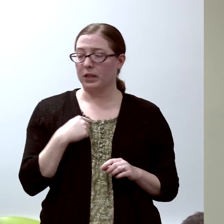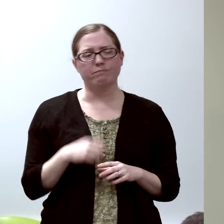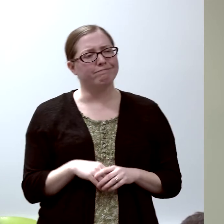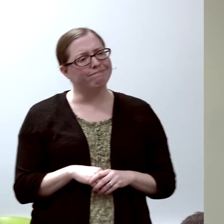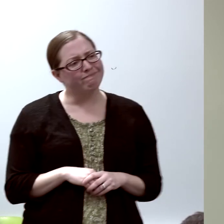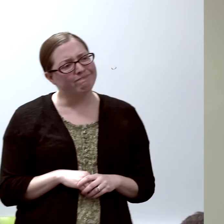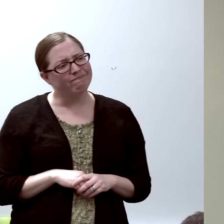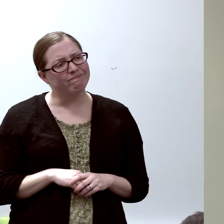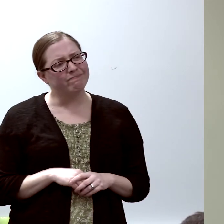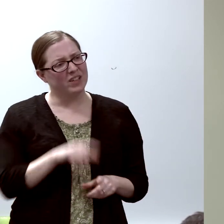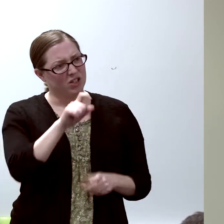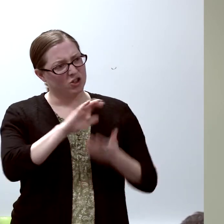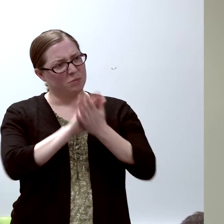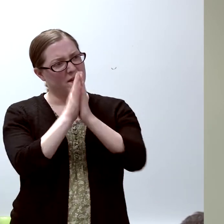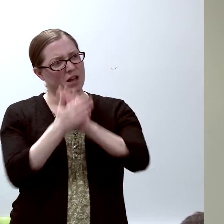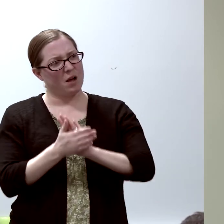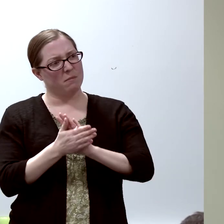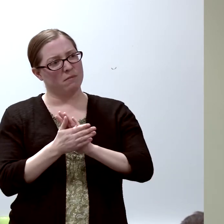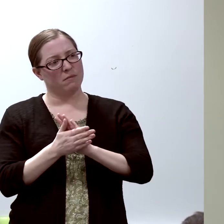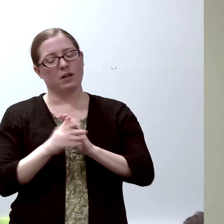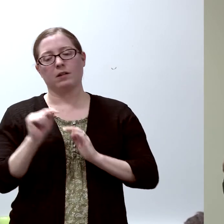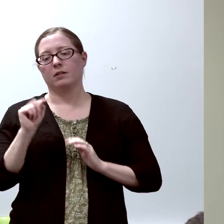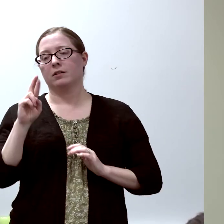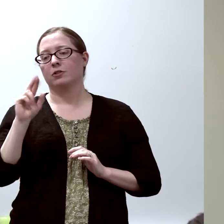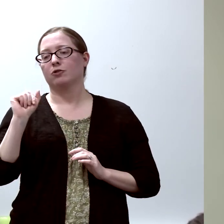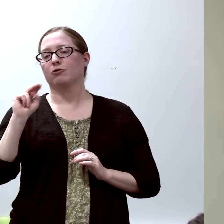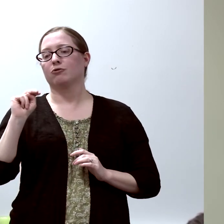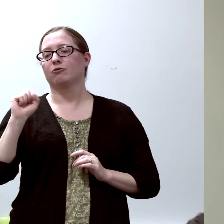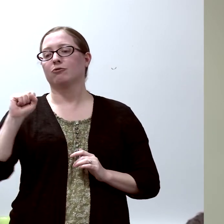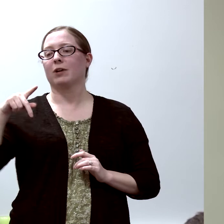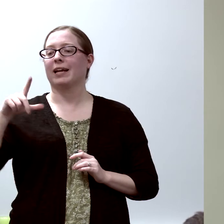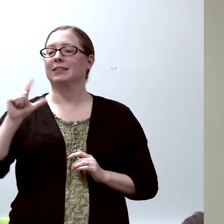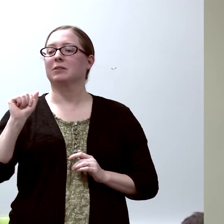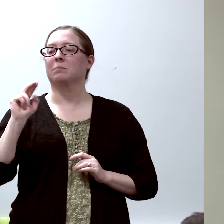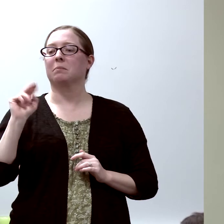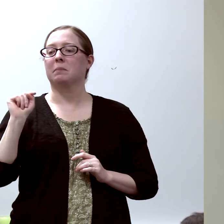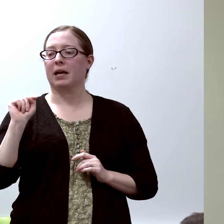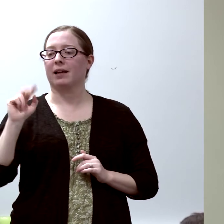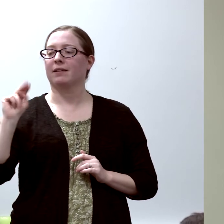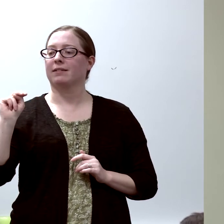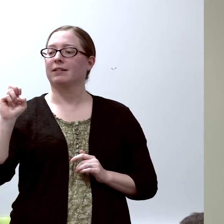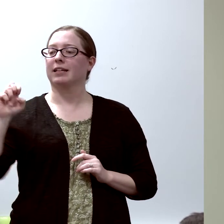"You should become a transplant nephrologist, "a kidney doctor."